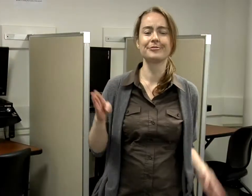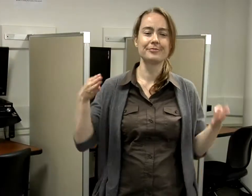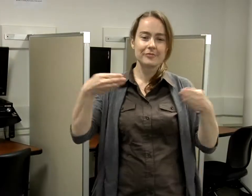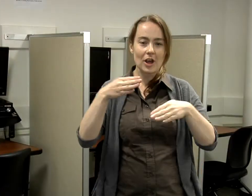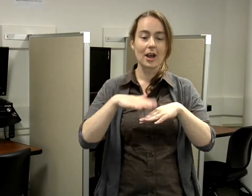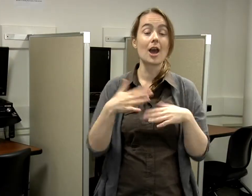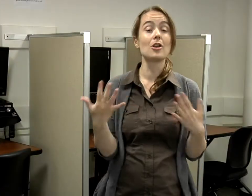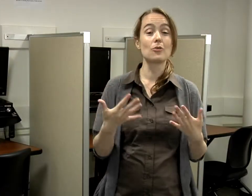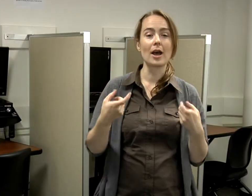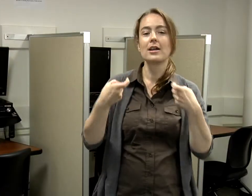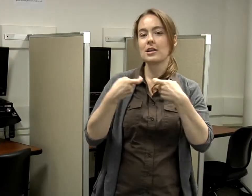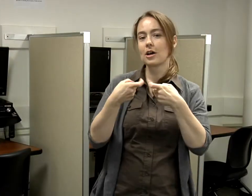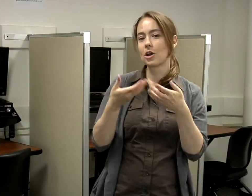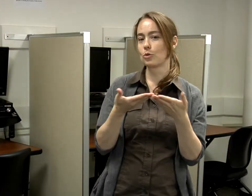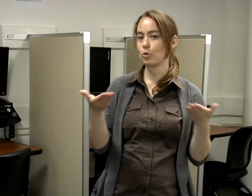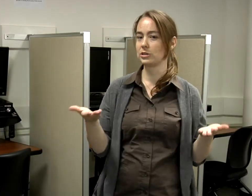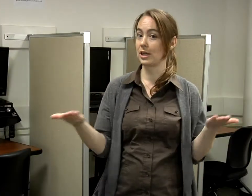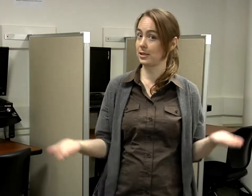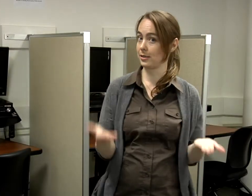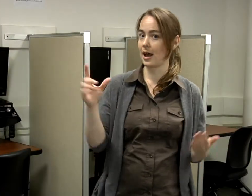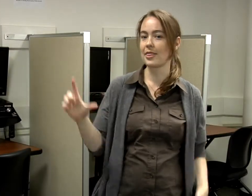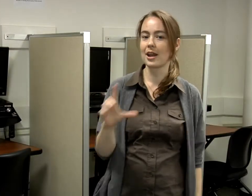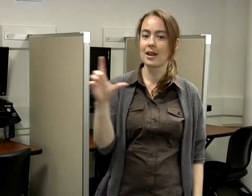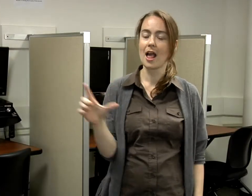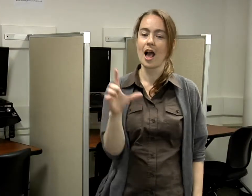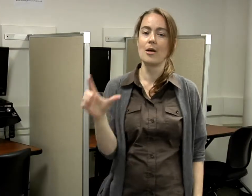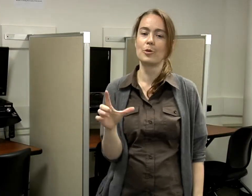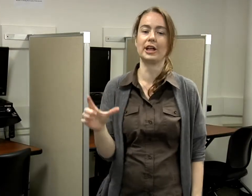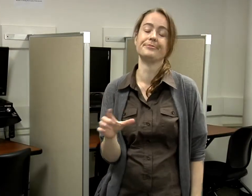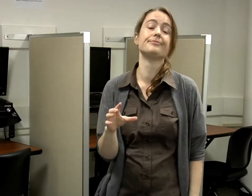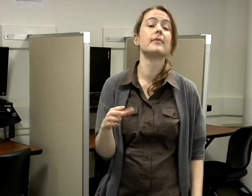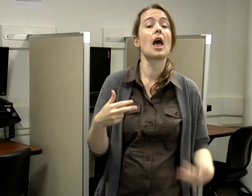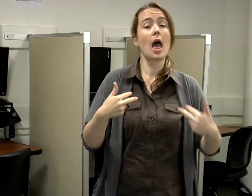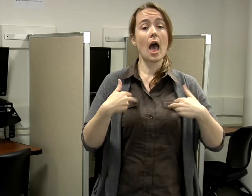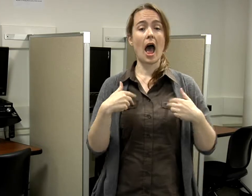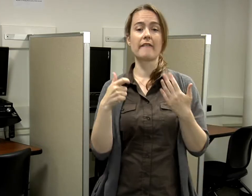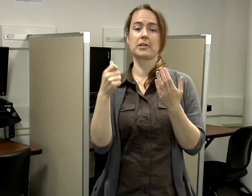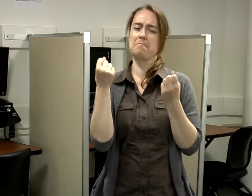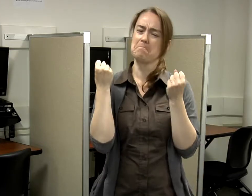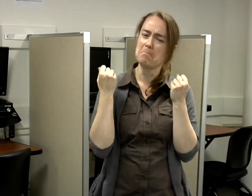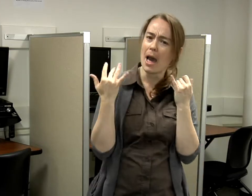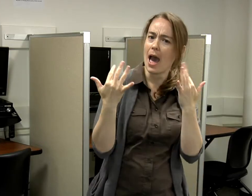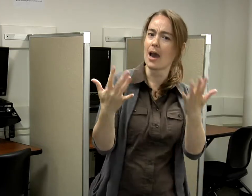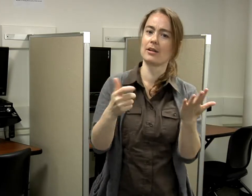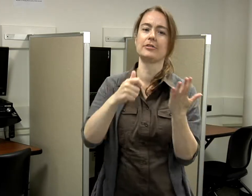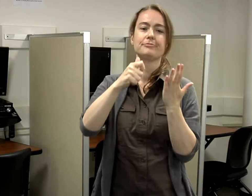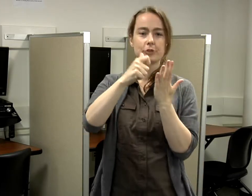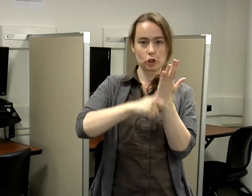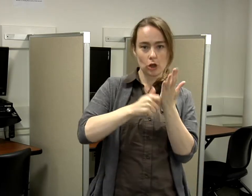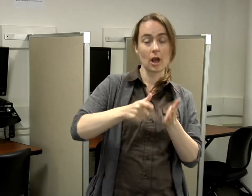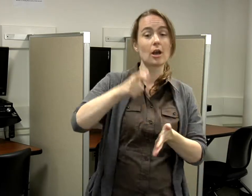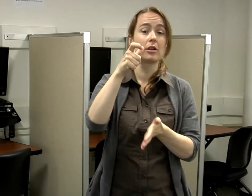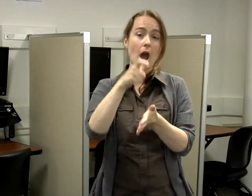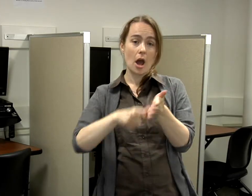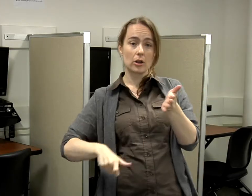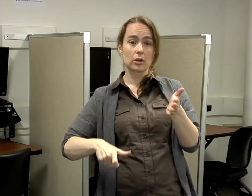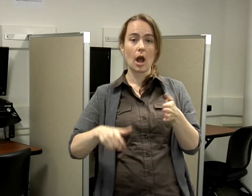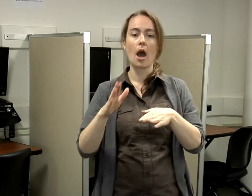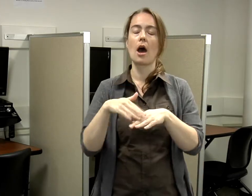I focus on electronic resources here at the library. We have many journals and articles